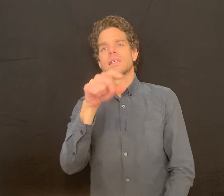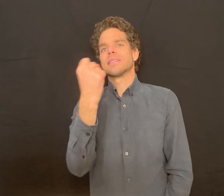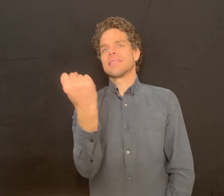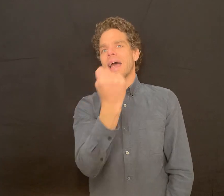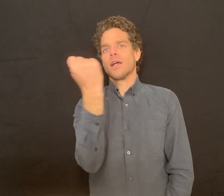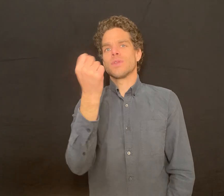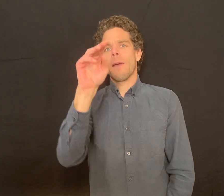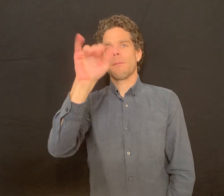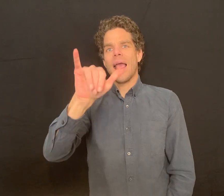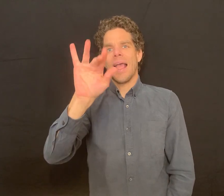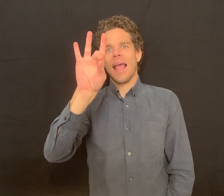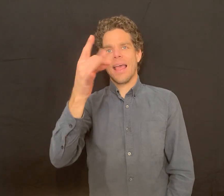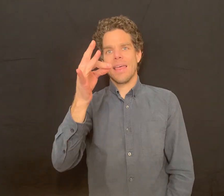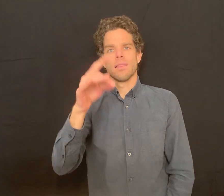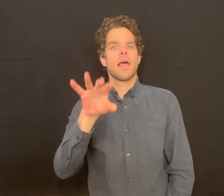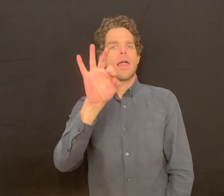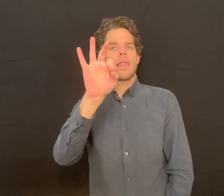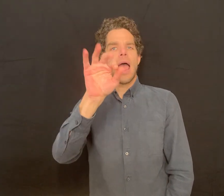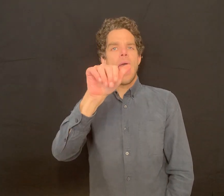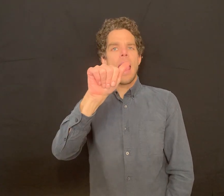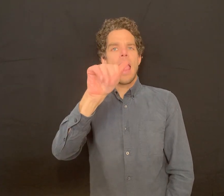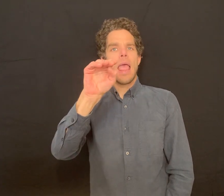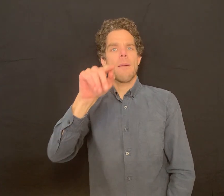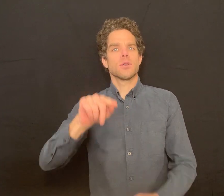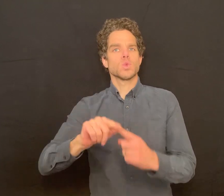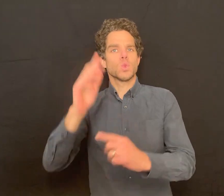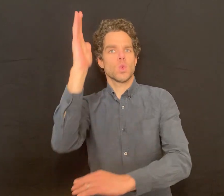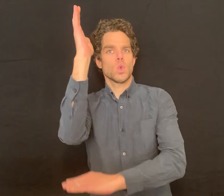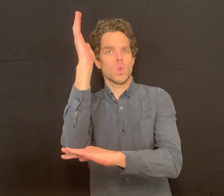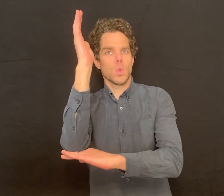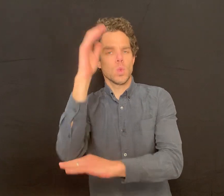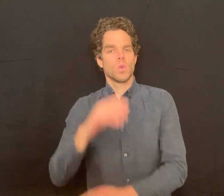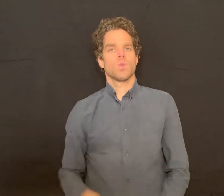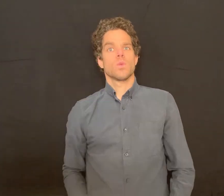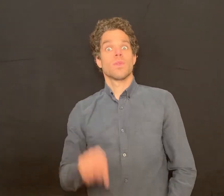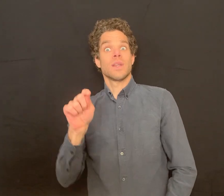Saturday, May 8th from 9:00 AM to 12:00 PM.